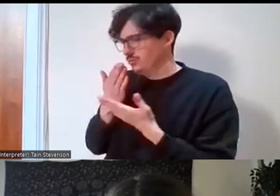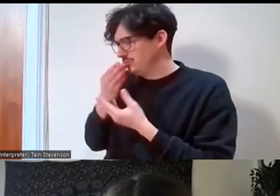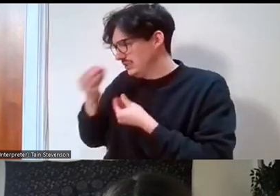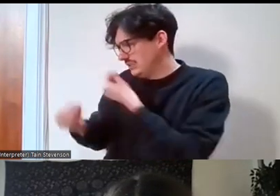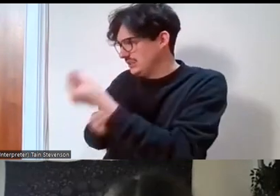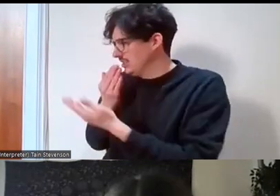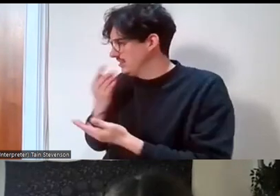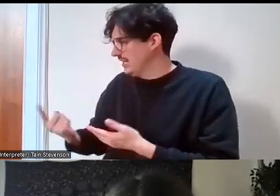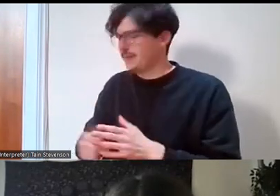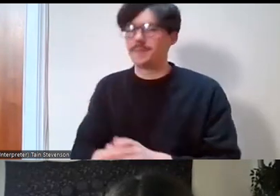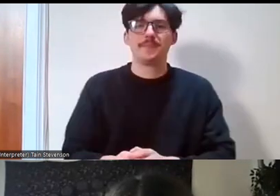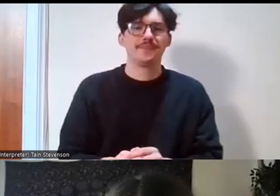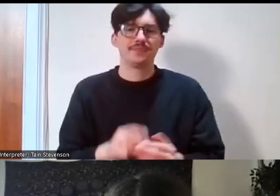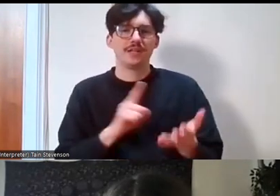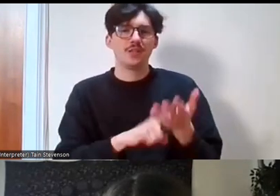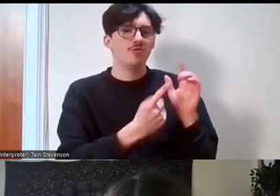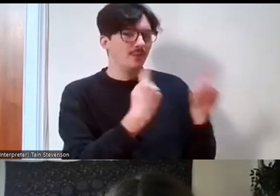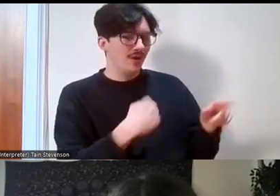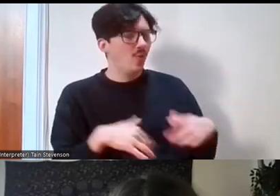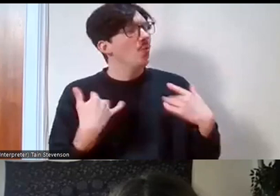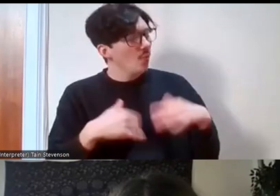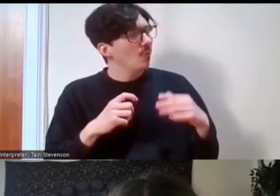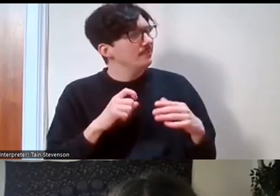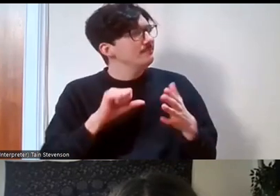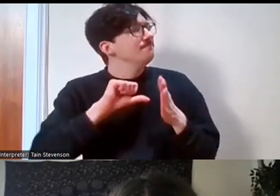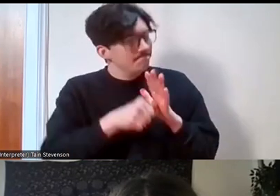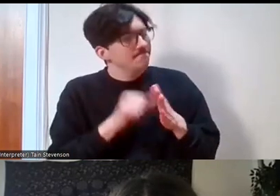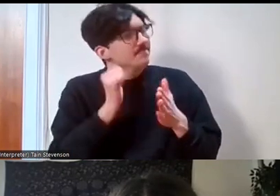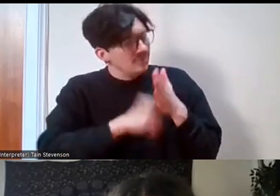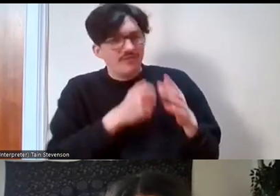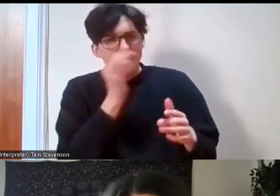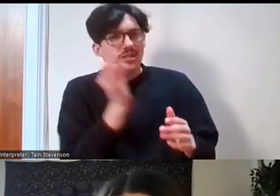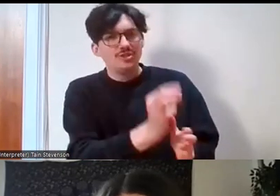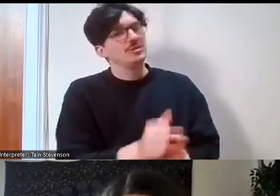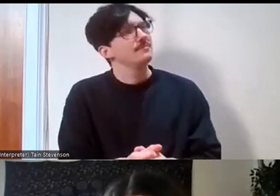Oh that is a really tricky question, thanks! Whoever asked that one.